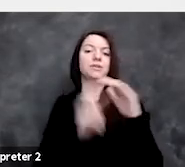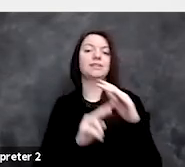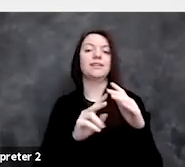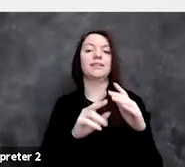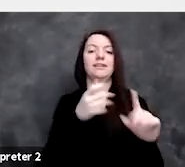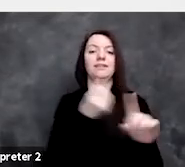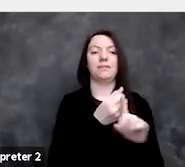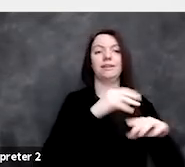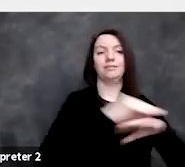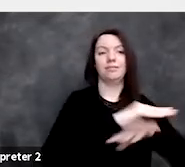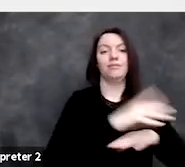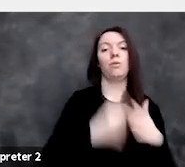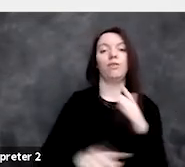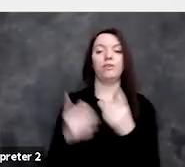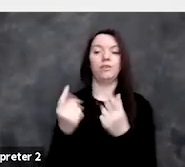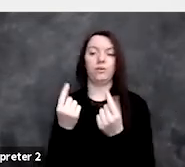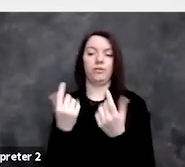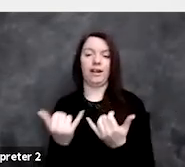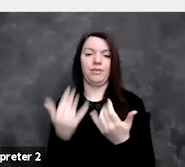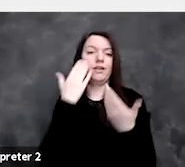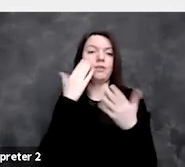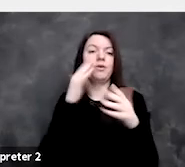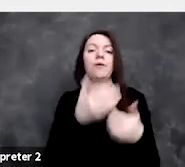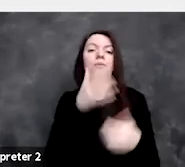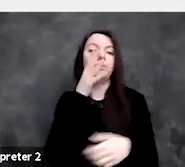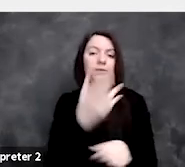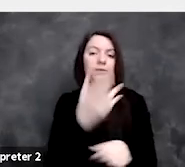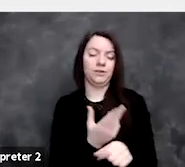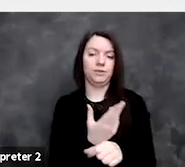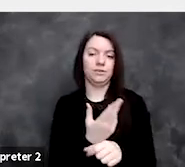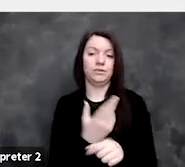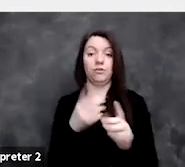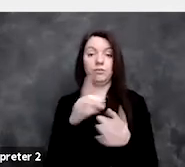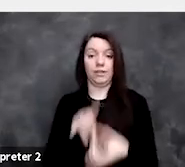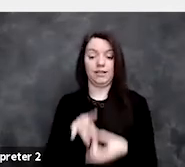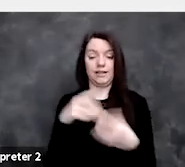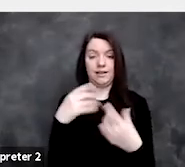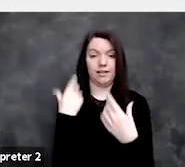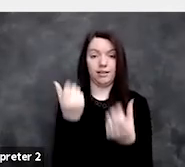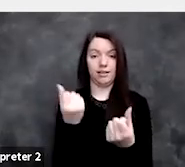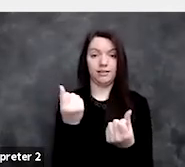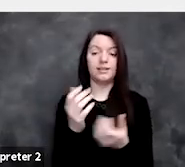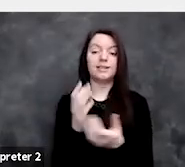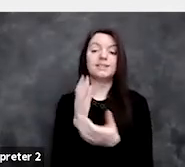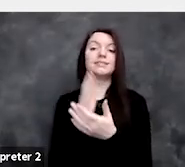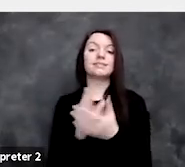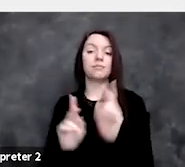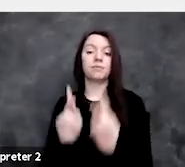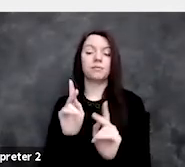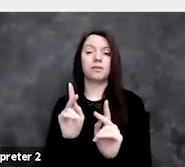In fact, from a health perspective, there are some people who have more of a tendency